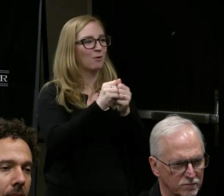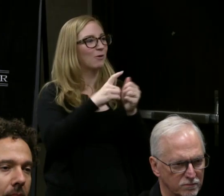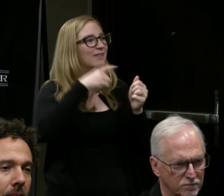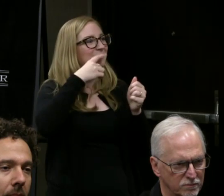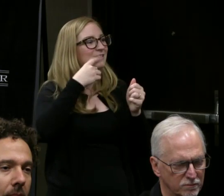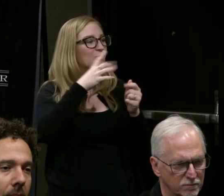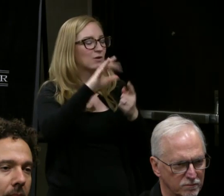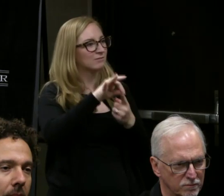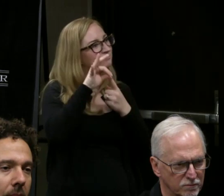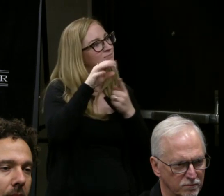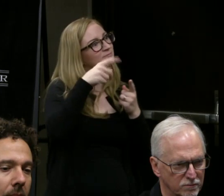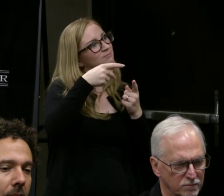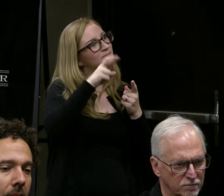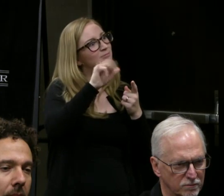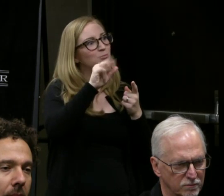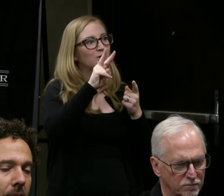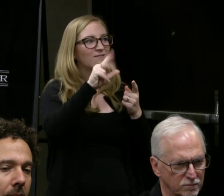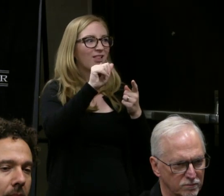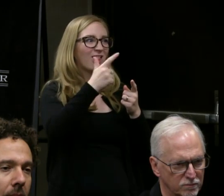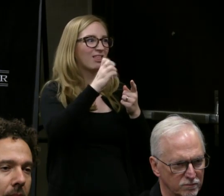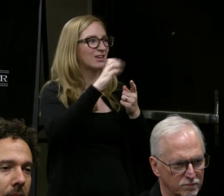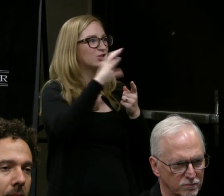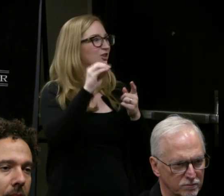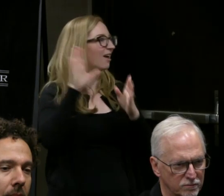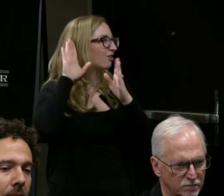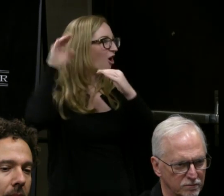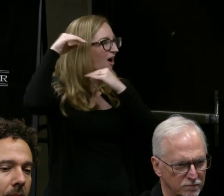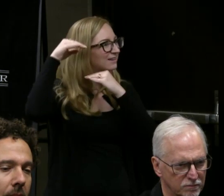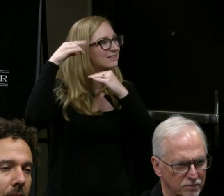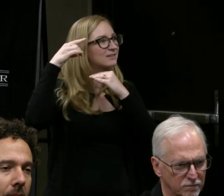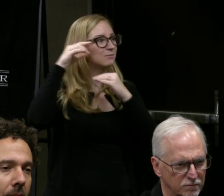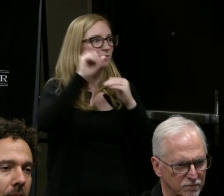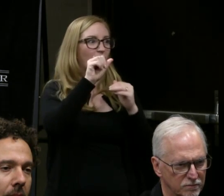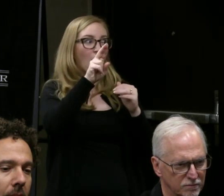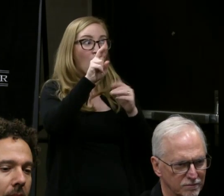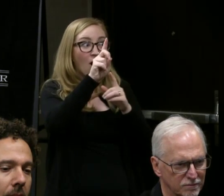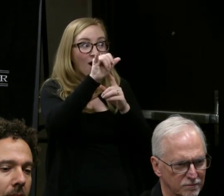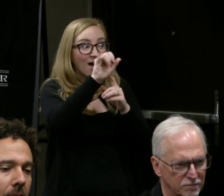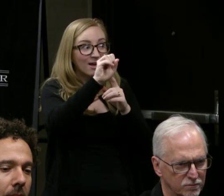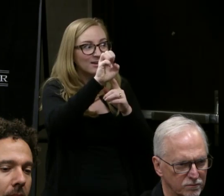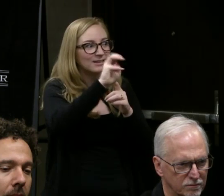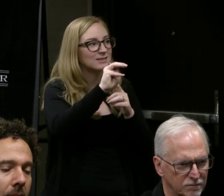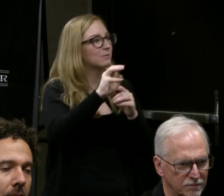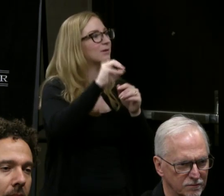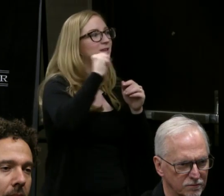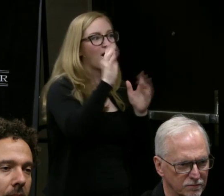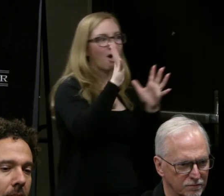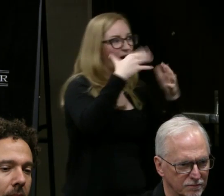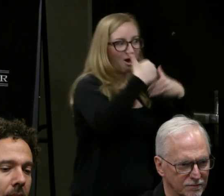and into the oddism-- that's oddism, not autism--